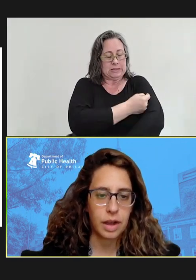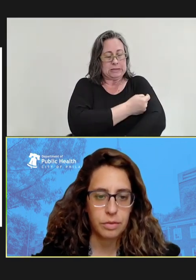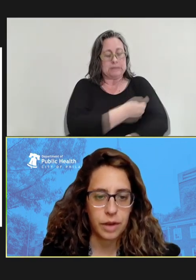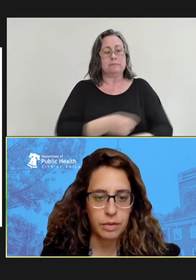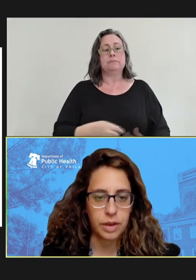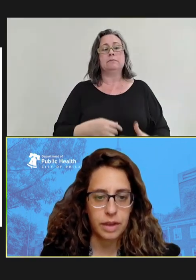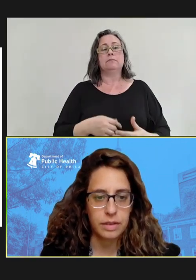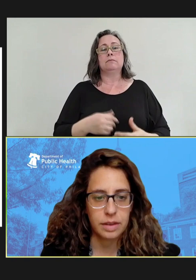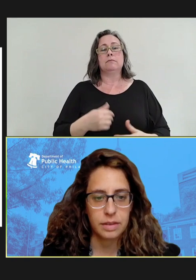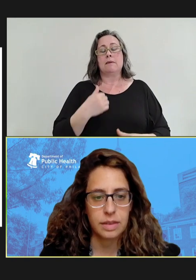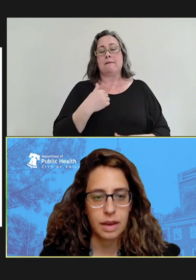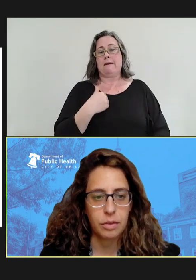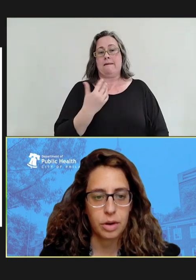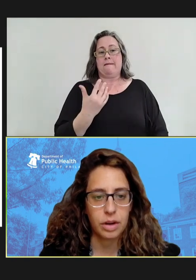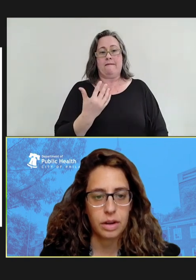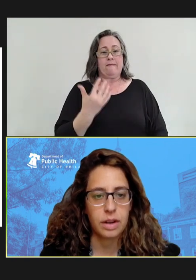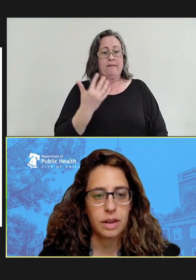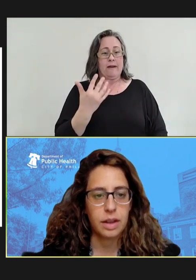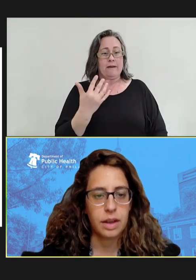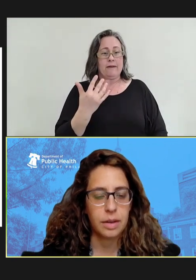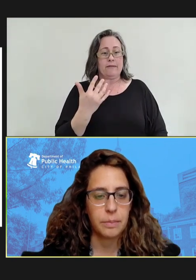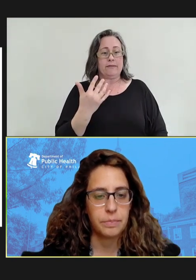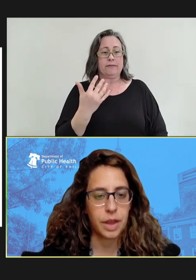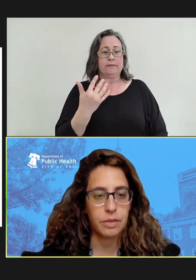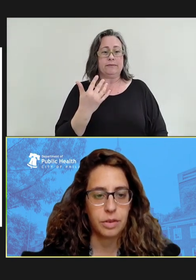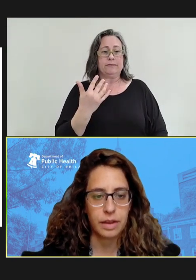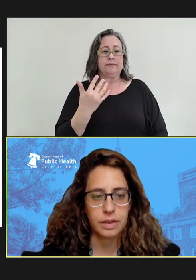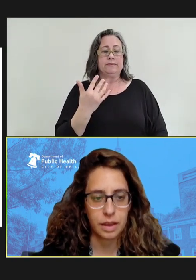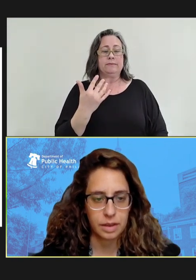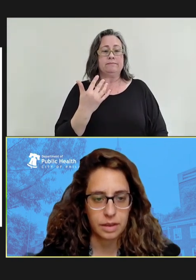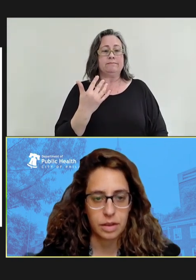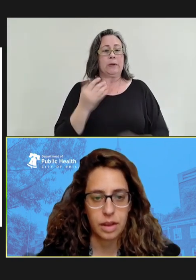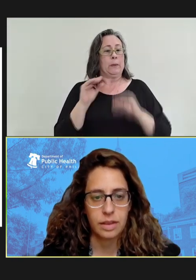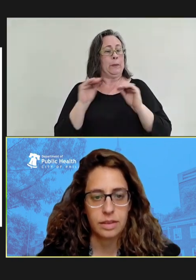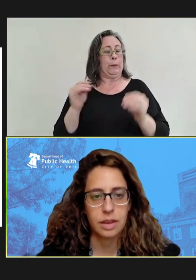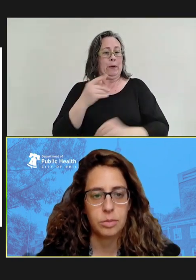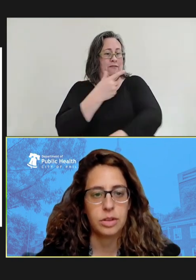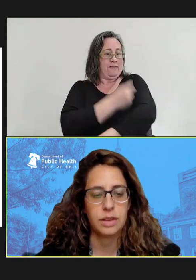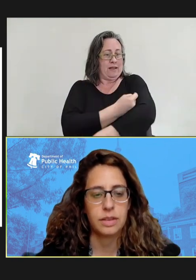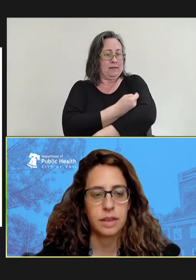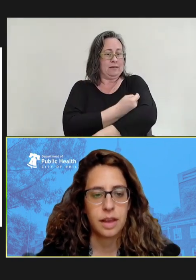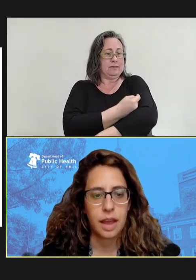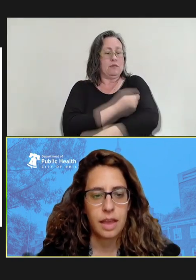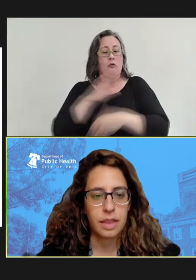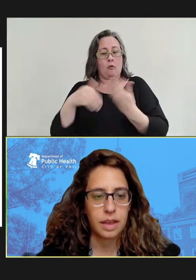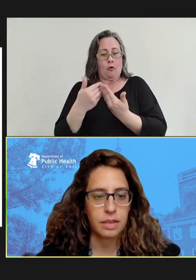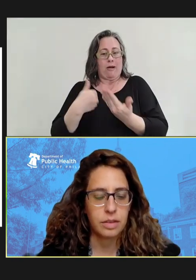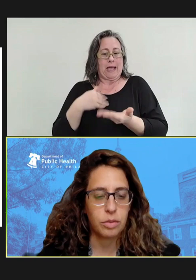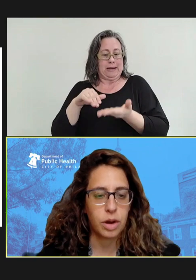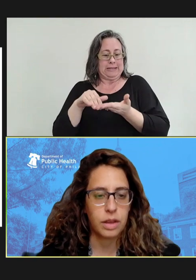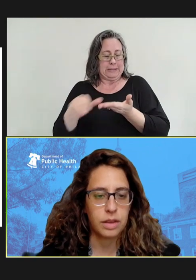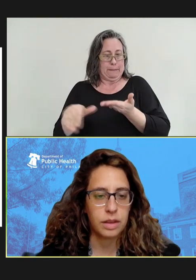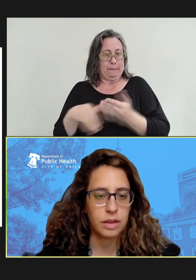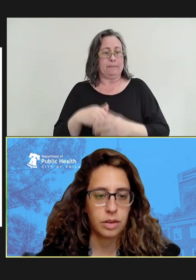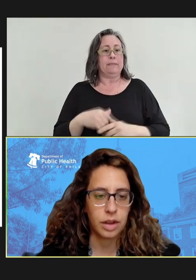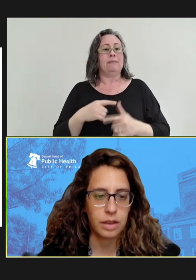had five cases that were unvaccinated, and all had exemptions. And then one adult case